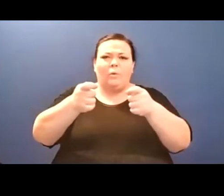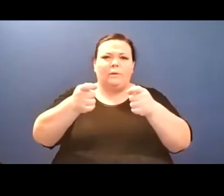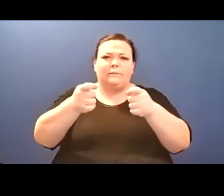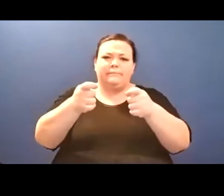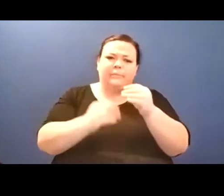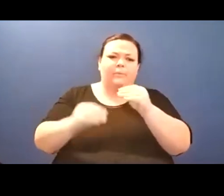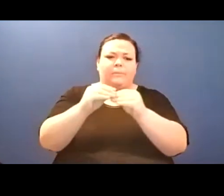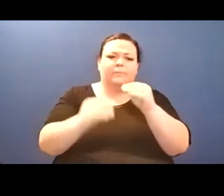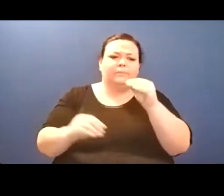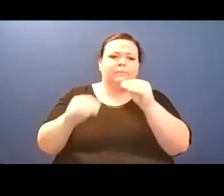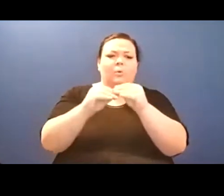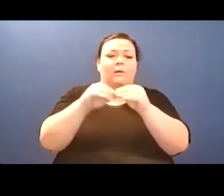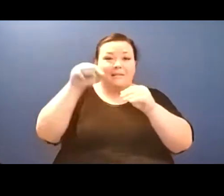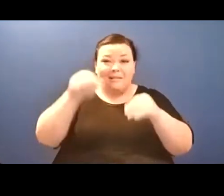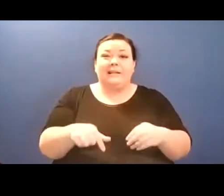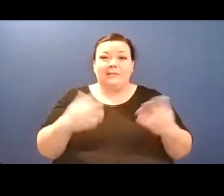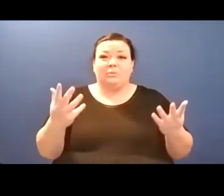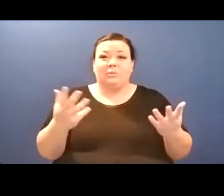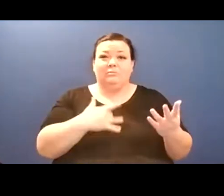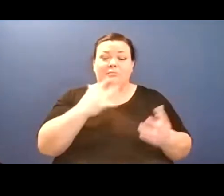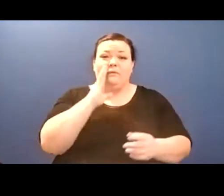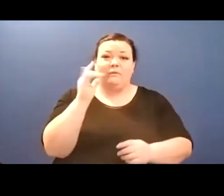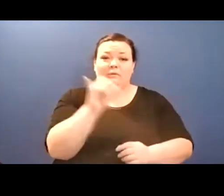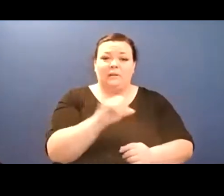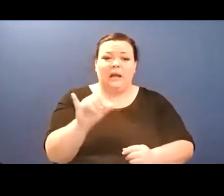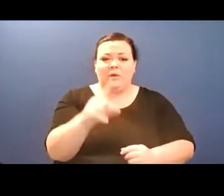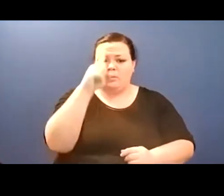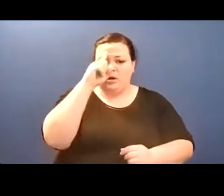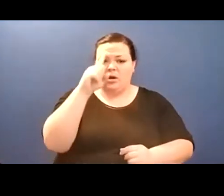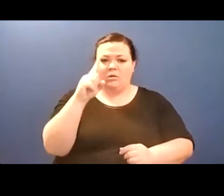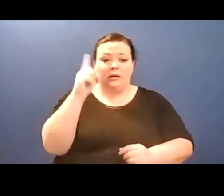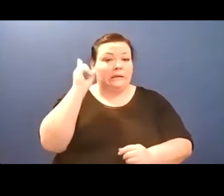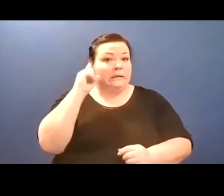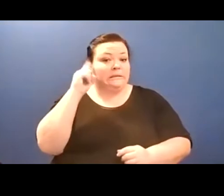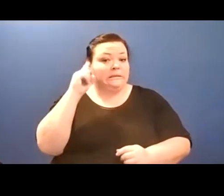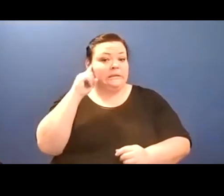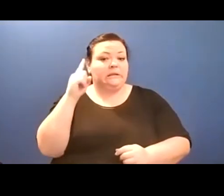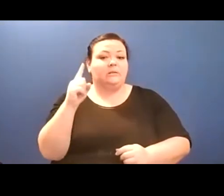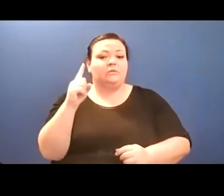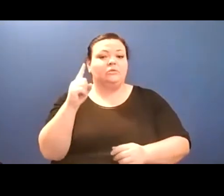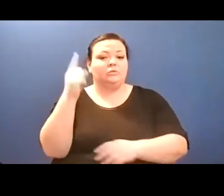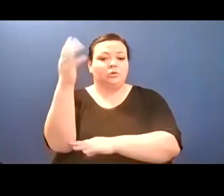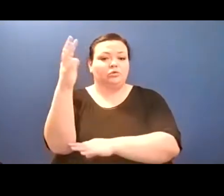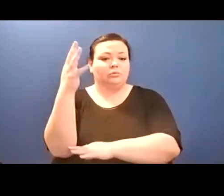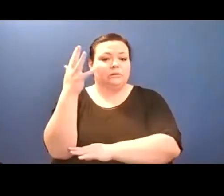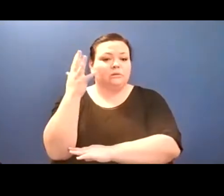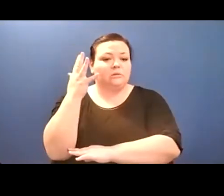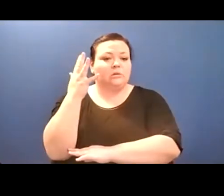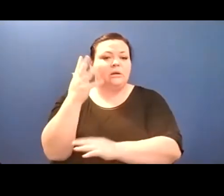sort of frilled at one end and fluty at the other./ Maybe it was after all a flower